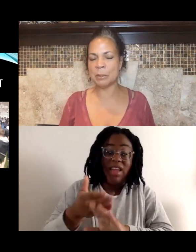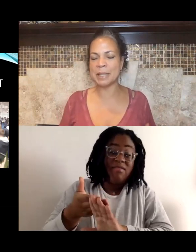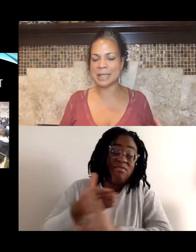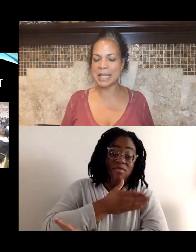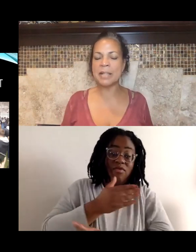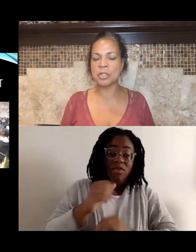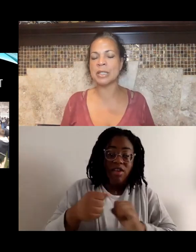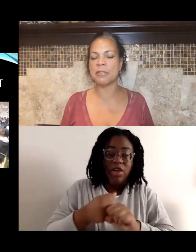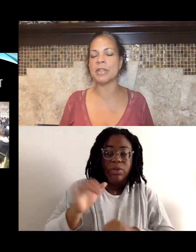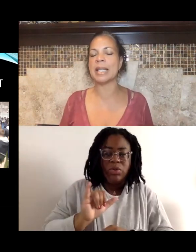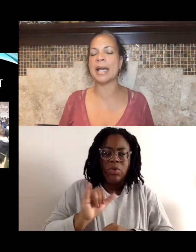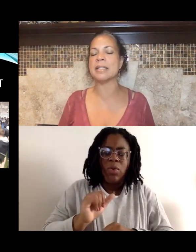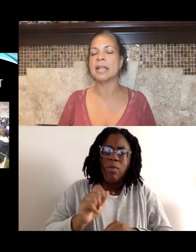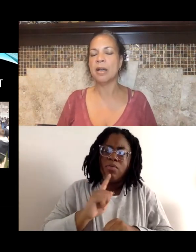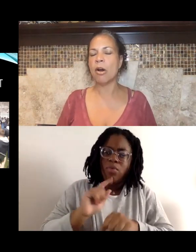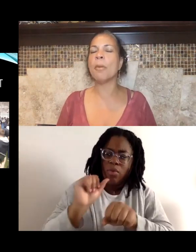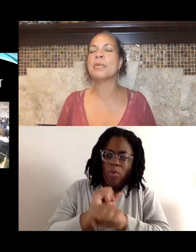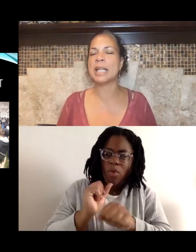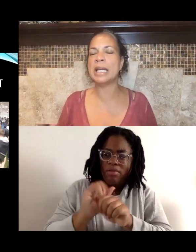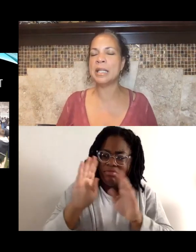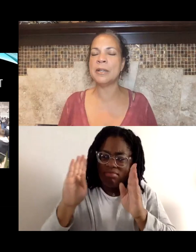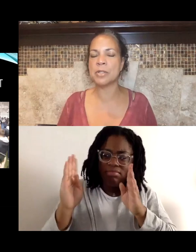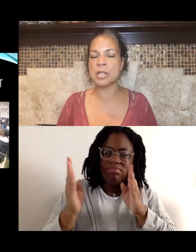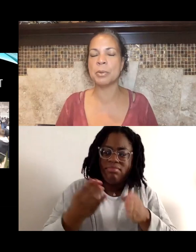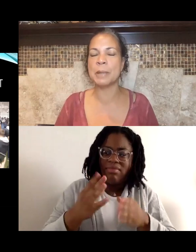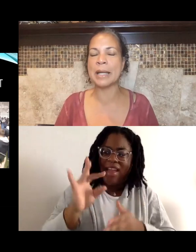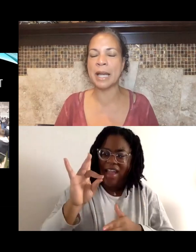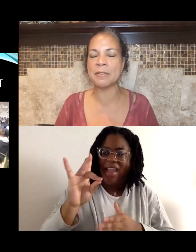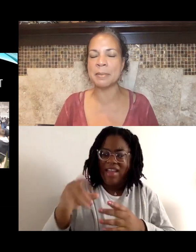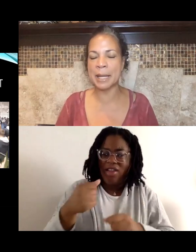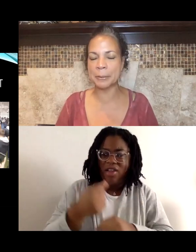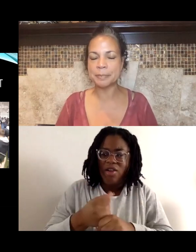but intentionally for the last almost eight years, through Black Lives Matter,